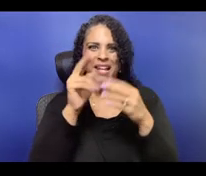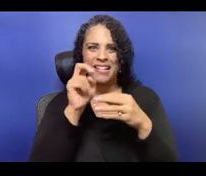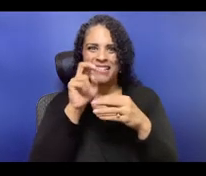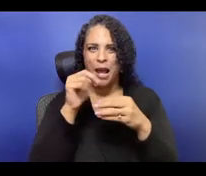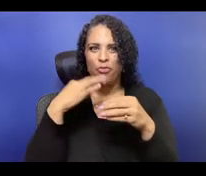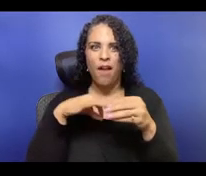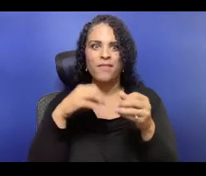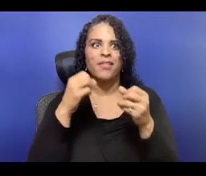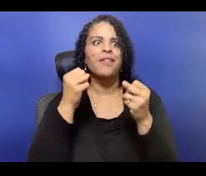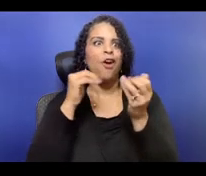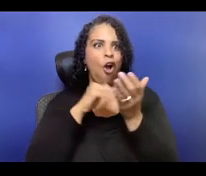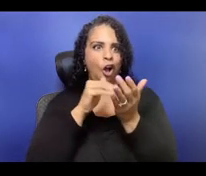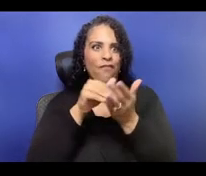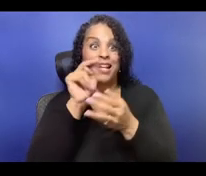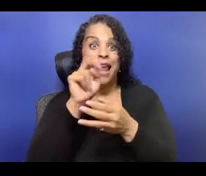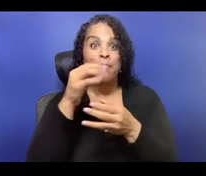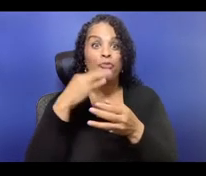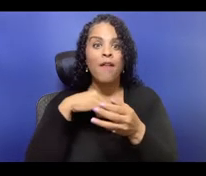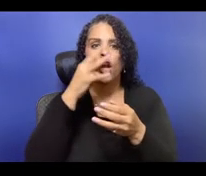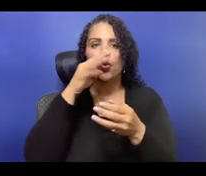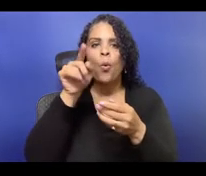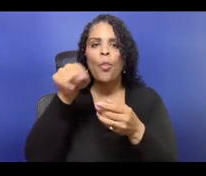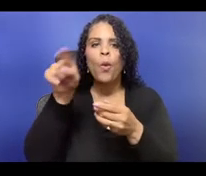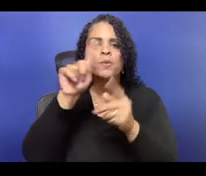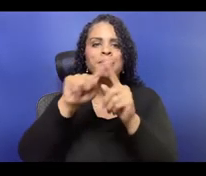We'll also post a link to the full document in the chat right now.